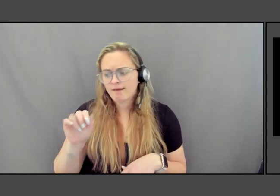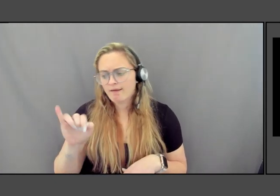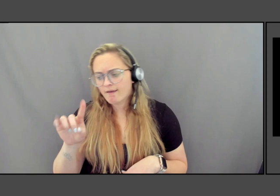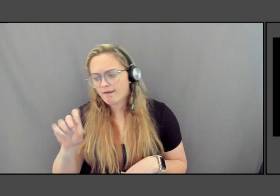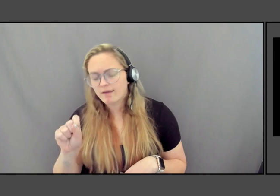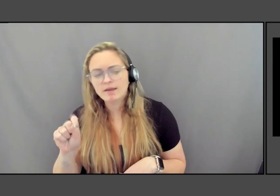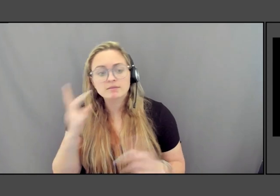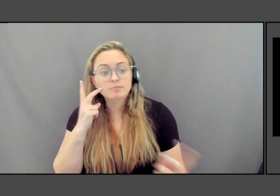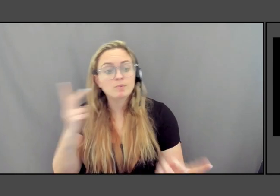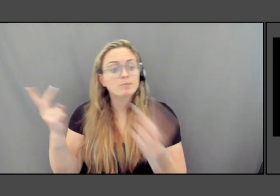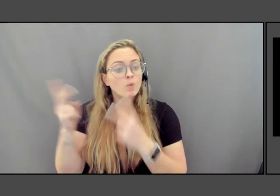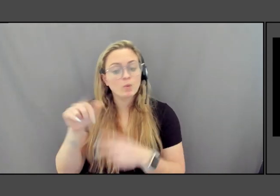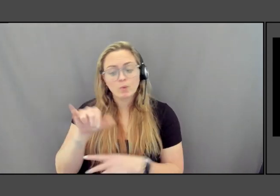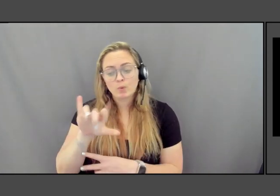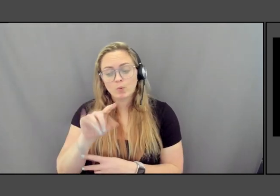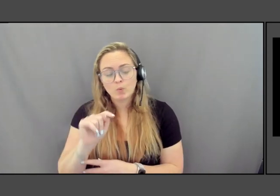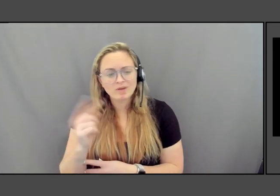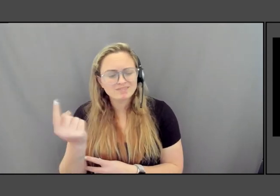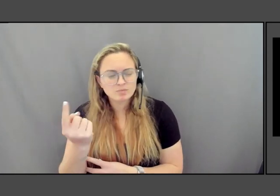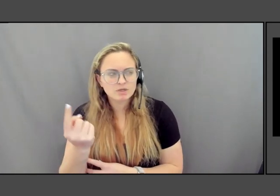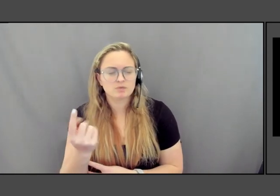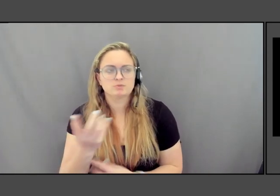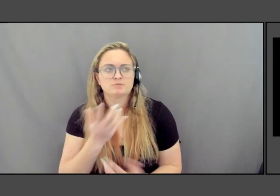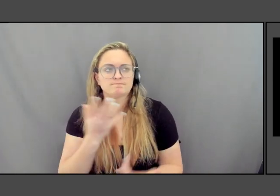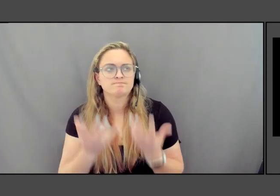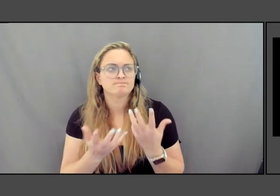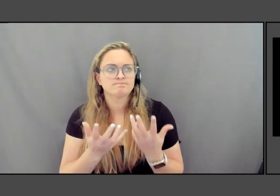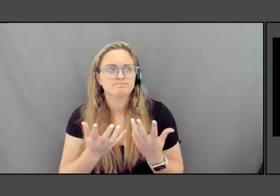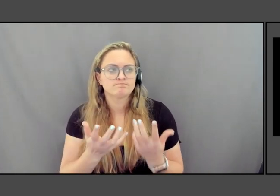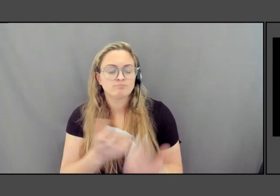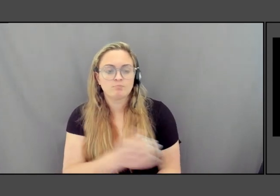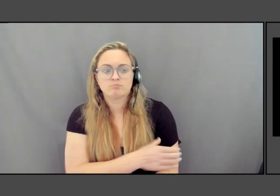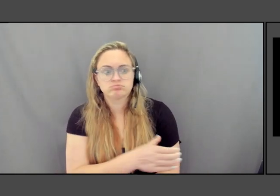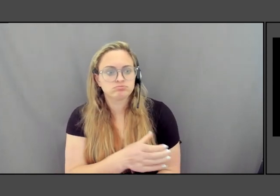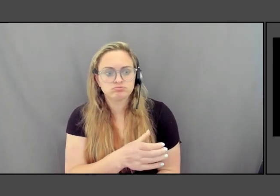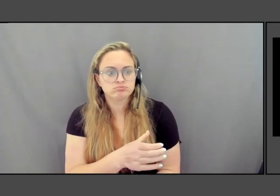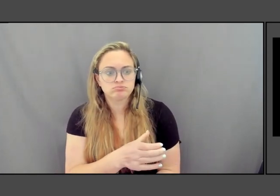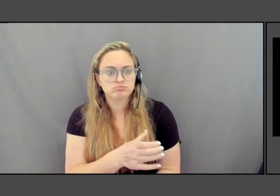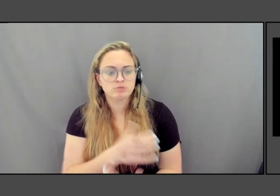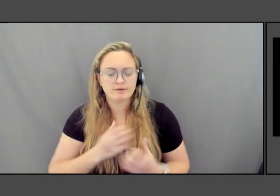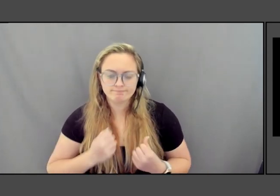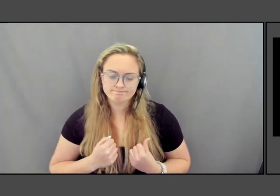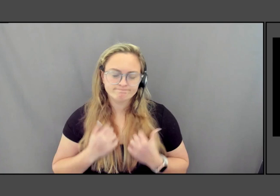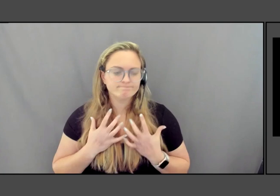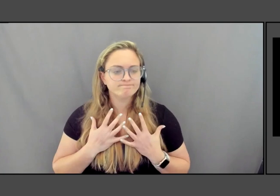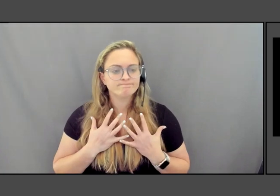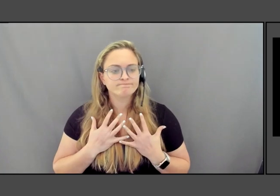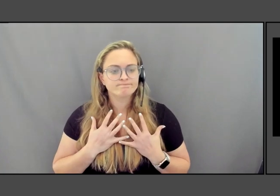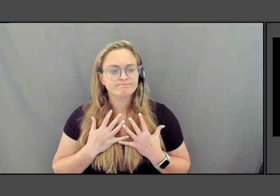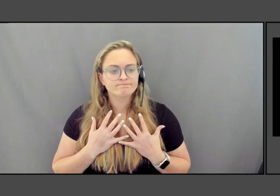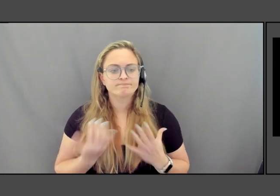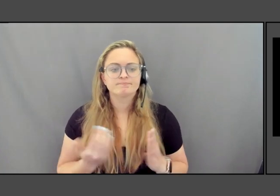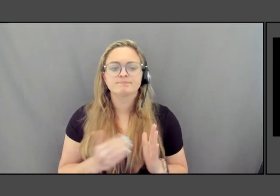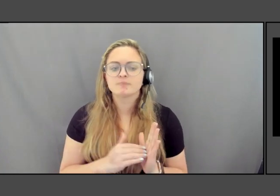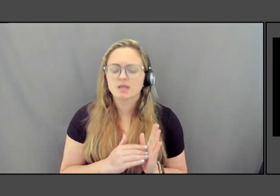that was so powerful and so moving. And again, it's it's to me one of my favorite.